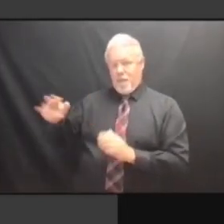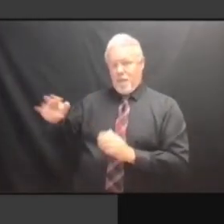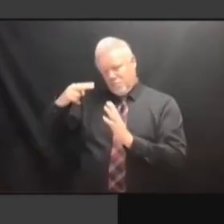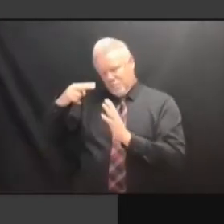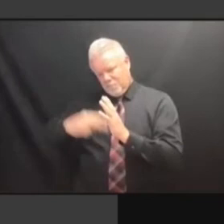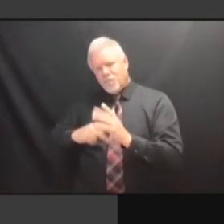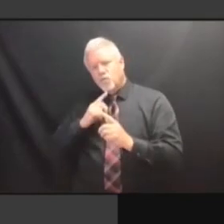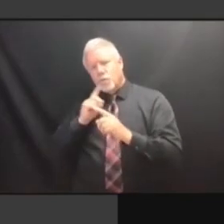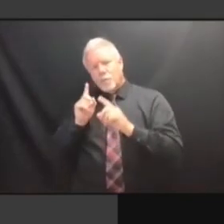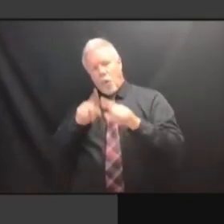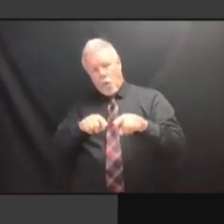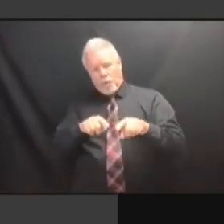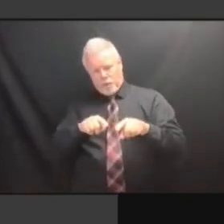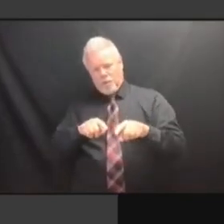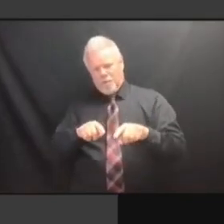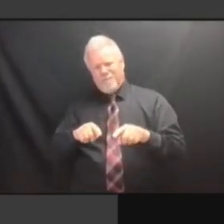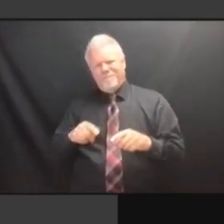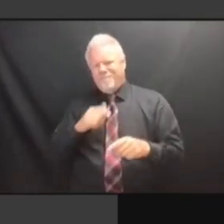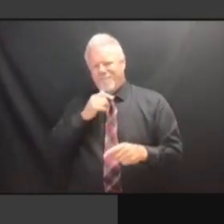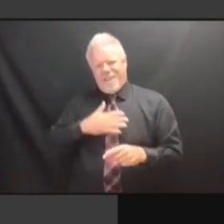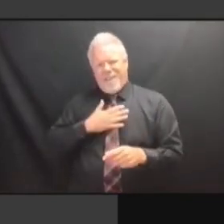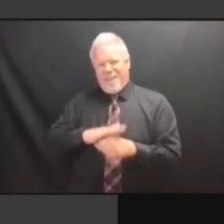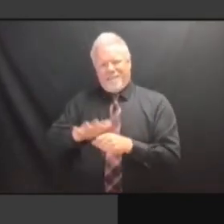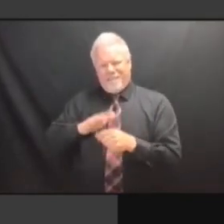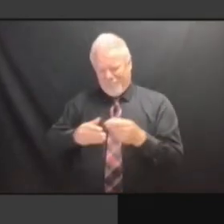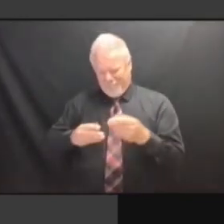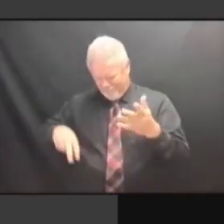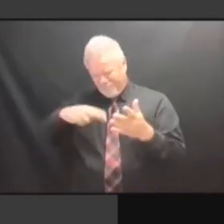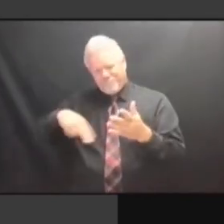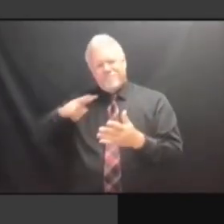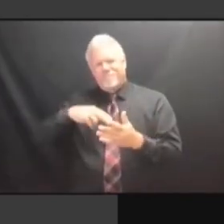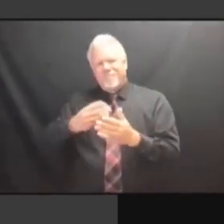REPORT AS INADEQUATE, THAT IT JUST DOES NOT DEAL -- REPORT AS INADEQUATE, THAT IT JUST DOES NOT DEAL -- IT REPORT AS INADEQUATE, THAT IT JUST DOES NOT DEAL -- IT DOES JUST DOES NOT DEAL -- IT DOES JUST DOES NOT DEAL -- IT DOES NOT JUST DOES NOT DEAL -- IT DOES NOT PROVIDE JUST DOES NOT DEAL -- IT DOES NOT PROVIDE AN JUST DOES NOT DEAL -- IT DOES NOT PROVIDE AN EVIDENCE-BASED NOT PROVIDE AN EVIDENCE-BASED NOT PROVIDE AN EVIDENCE-BASED EXPLANATION NOT PROVIDE AN EVIDENCE-BASED EXPLANATION FOR NOT PROVIDE AN EVIDENCE-BASED EXPLANATION FOR THE